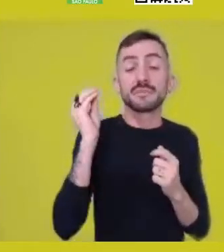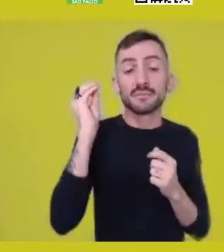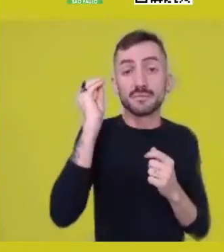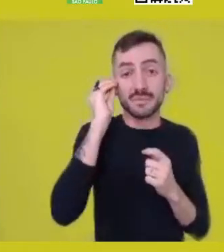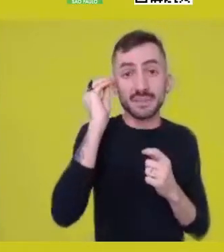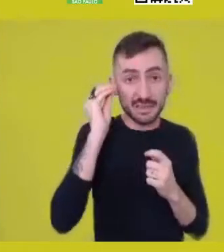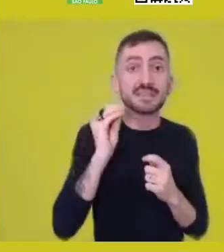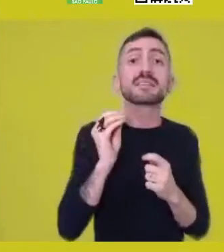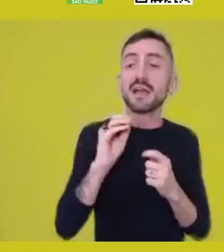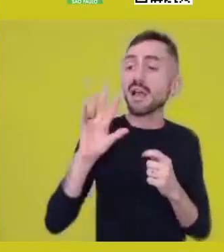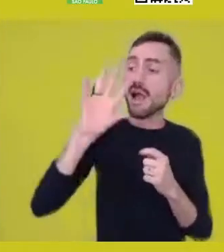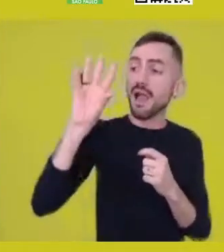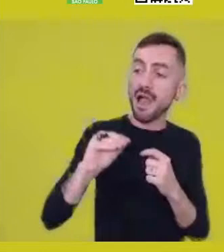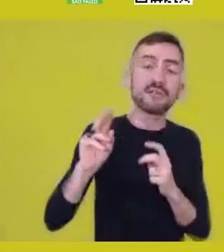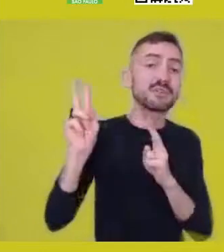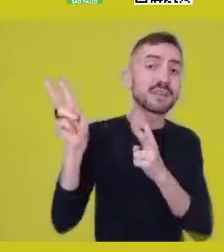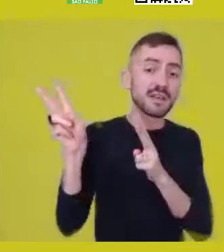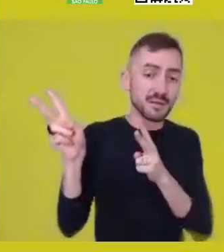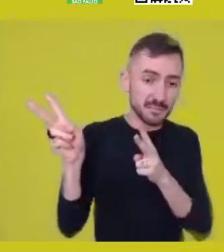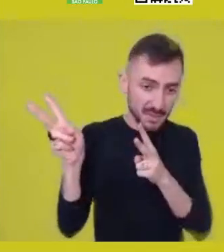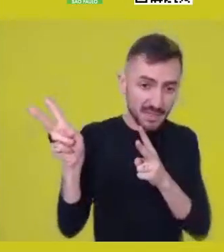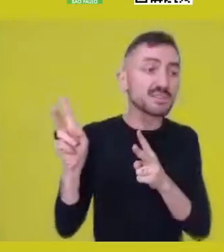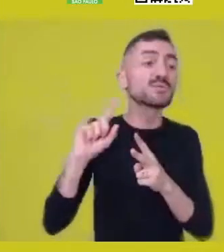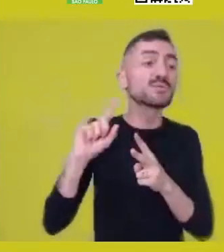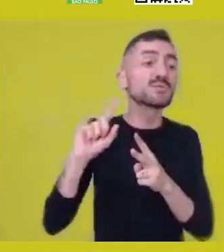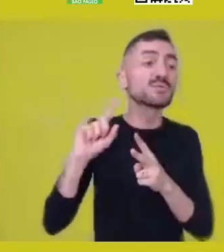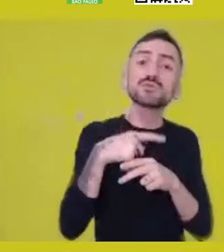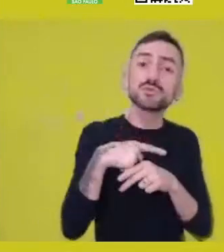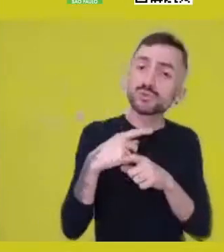putting Africa as the epicenter of your investigations,